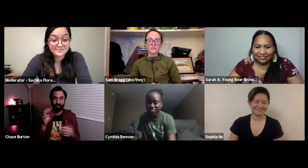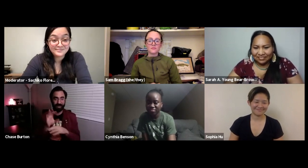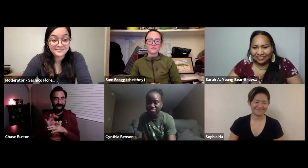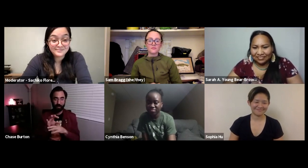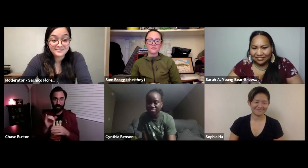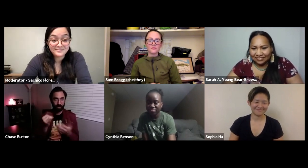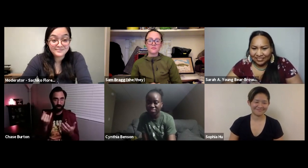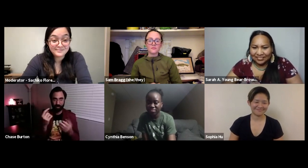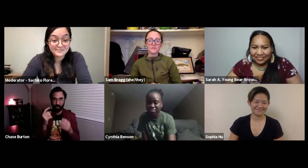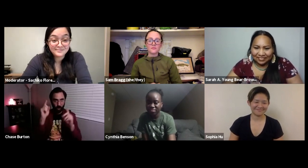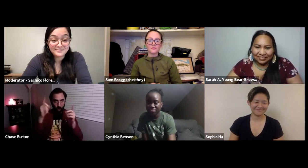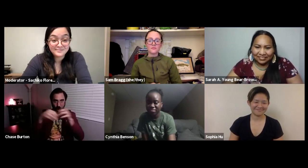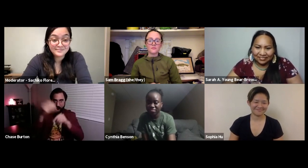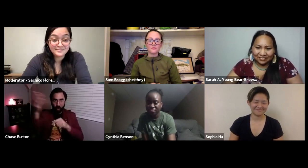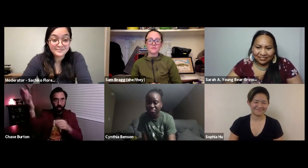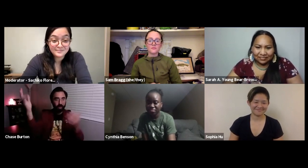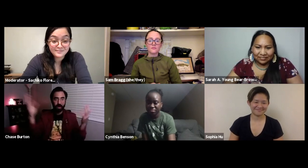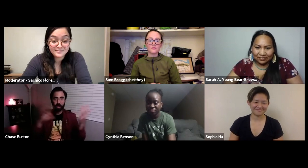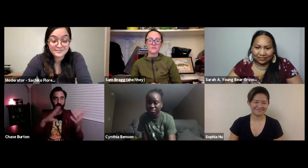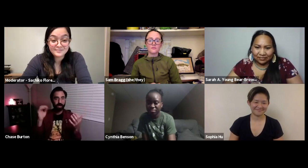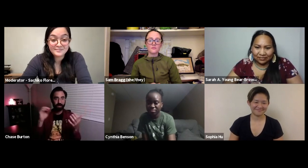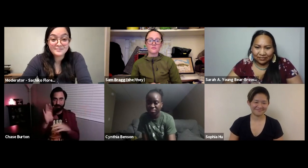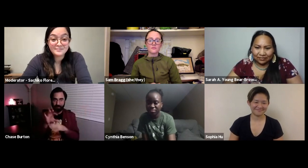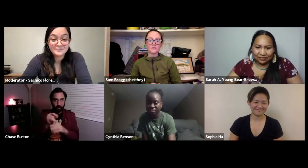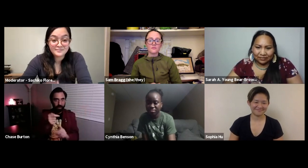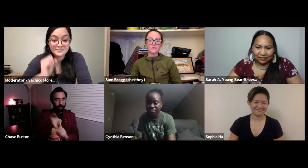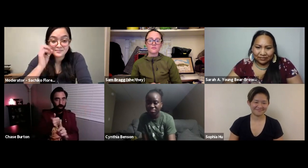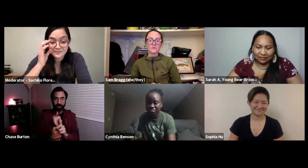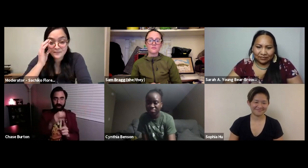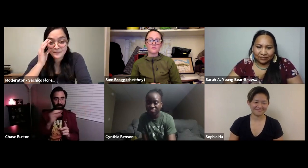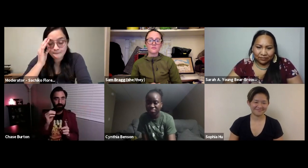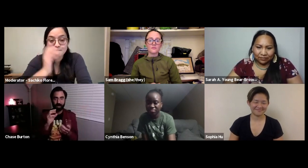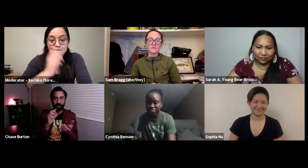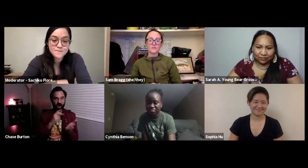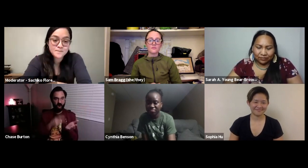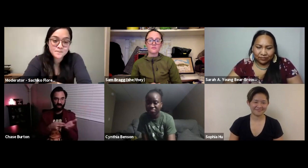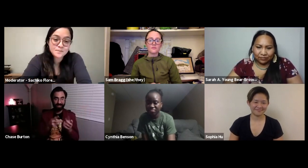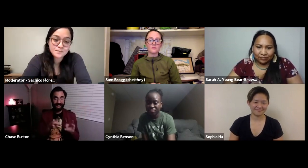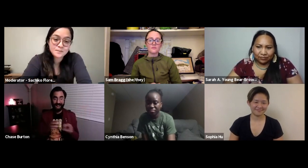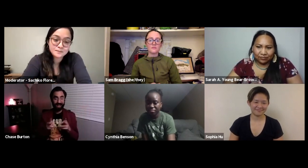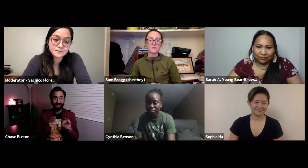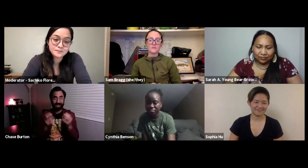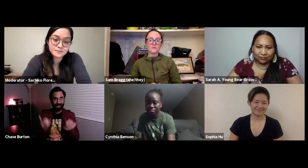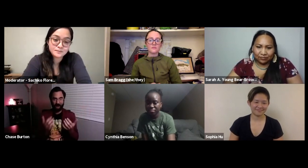you need. You really only need an iPhone and to use an iPhone camera the world is really